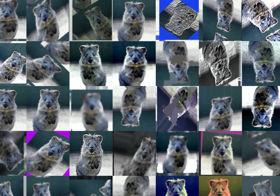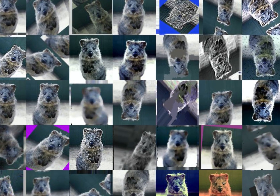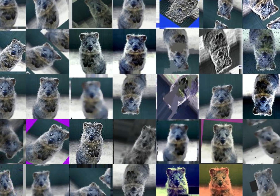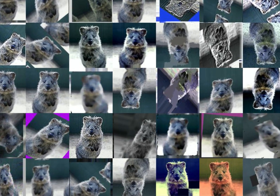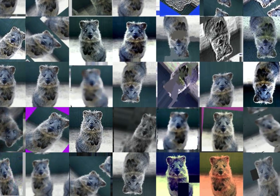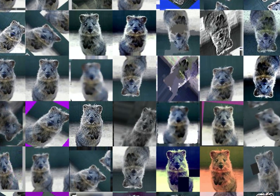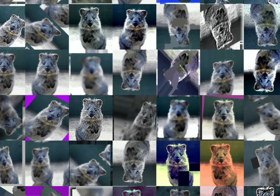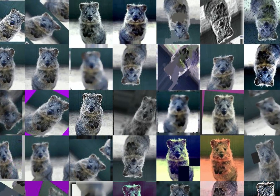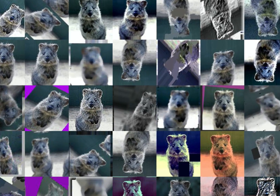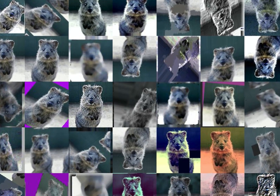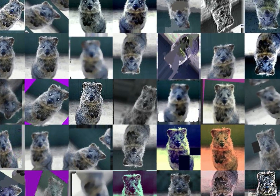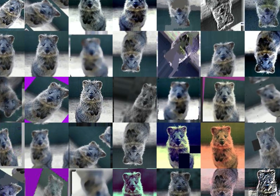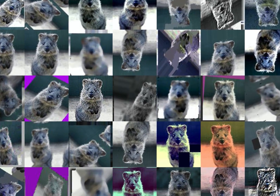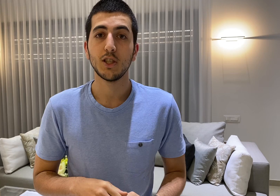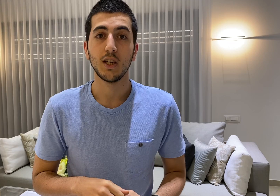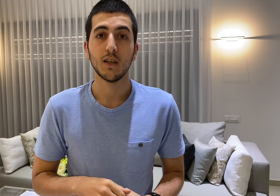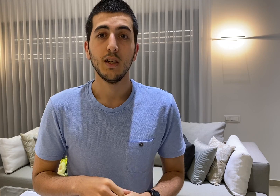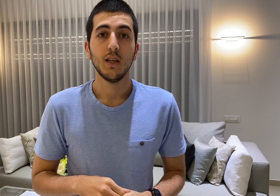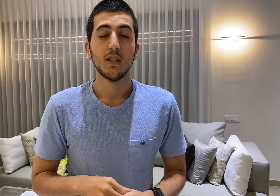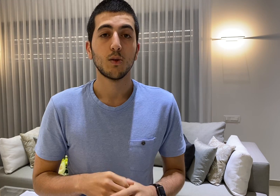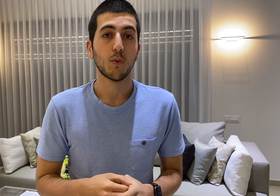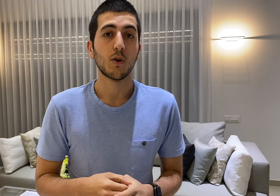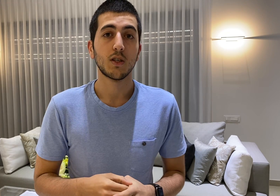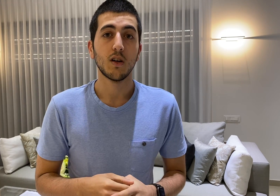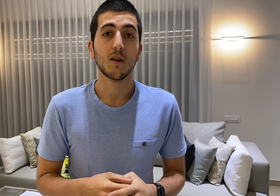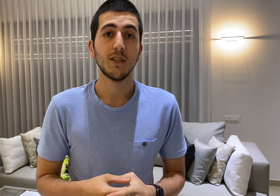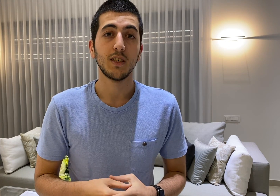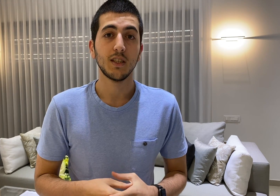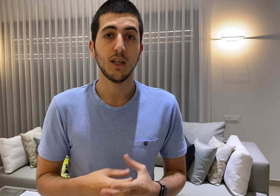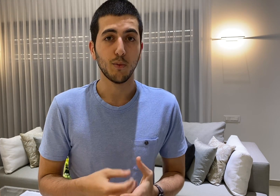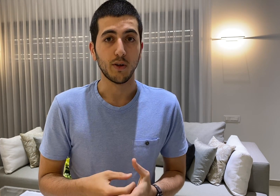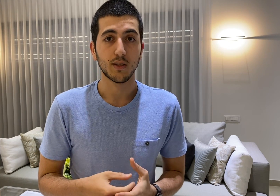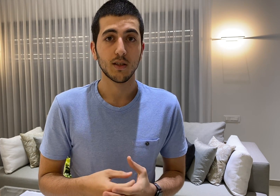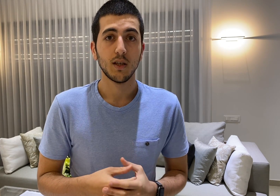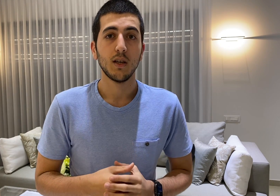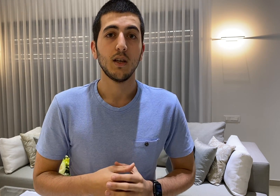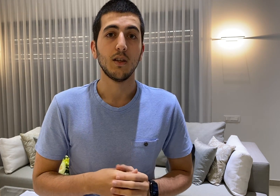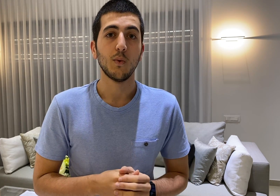exists for augmenting image data supports augmenting key points and while